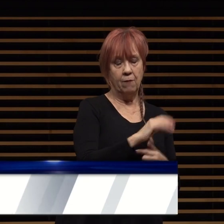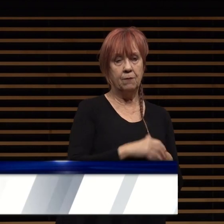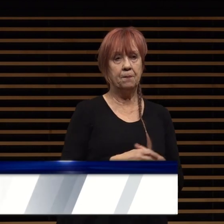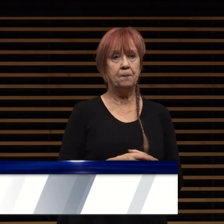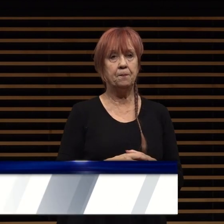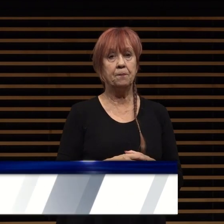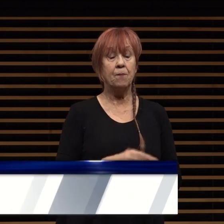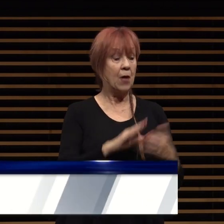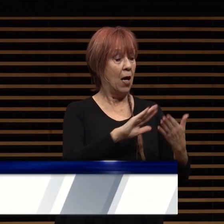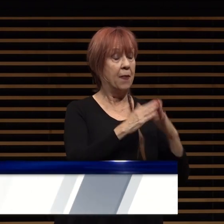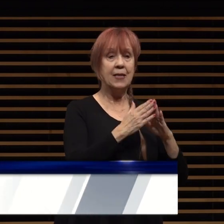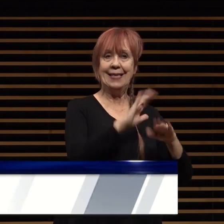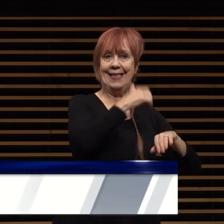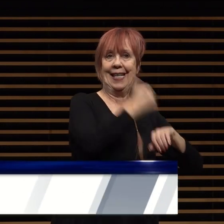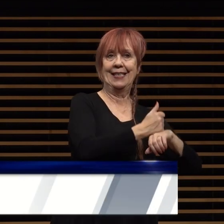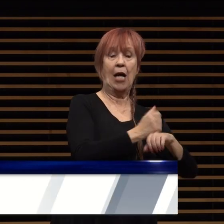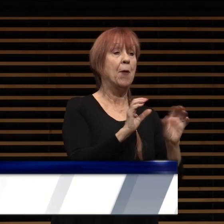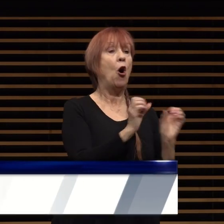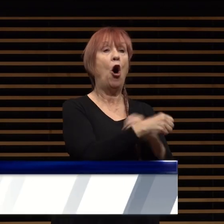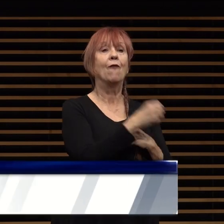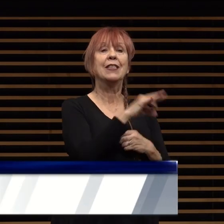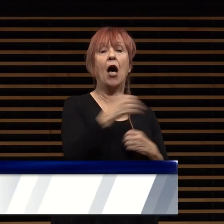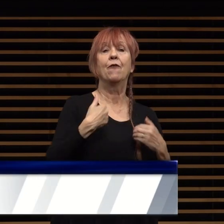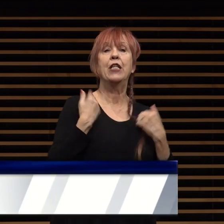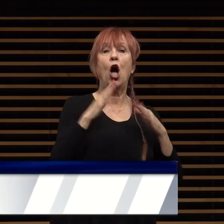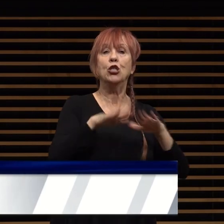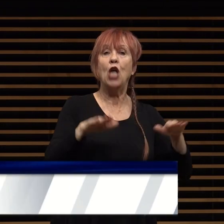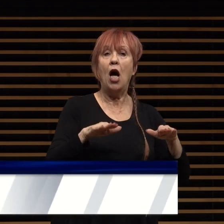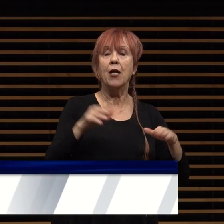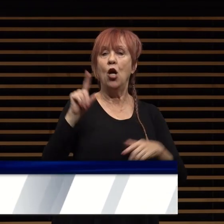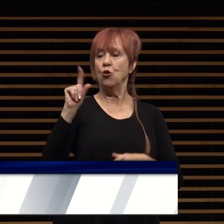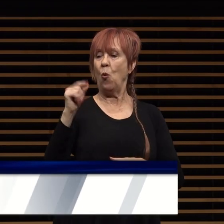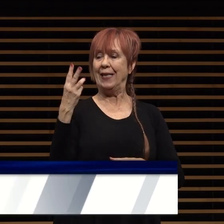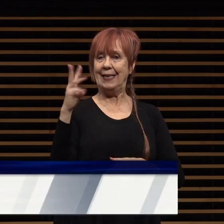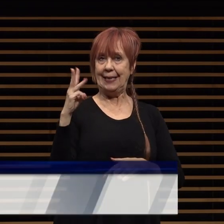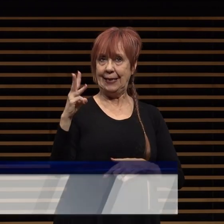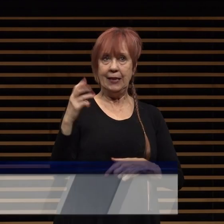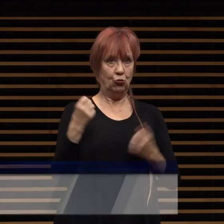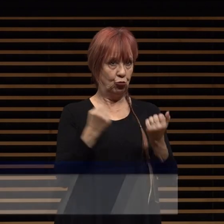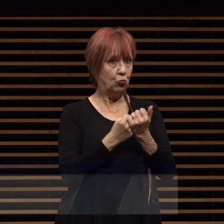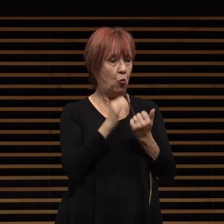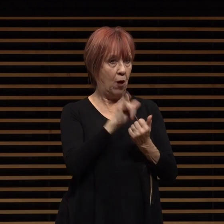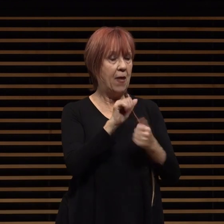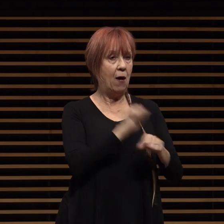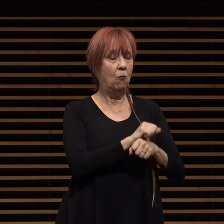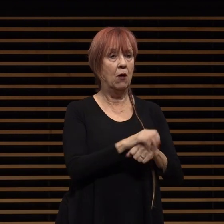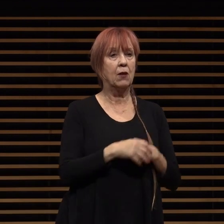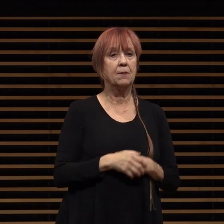city established the office of the young child in 2016 to carry out that